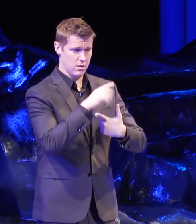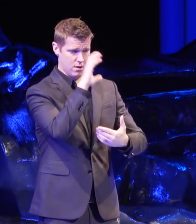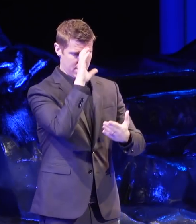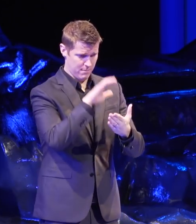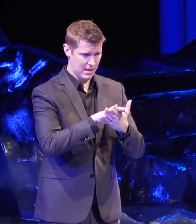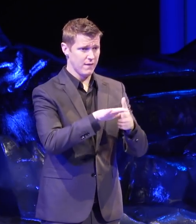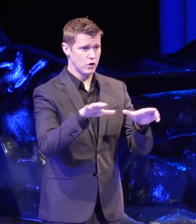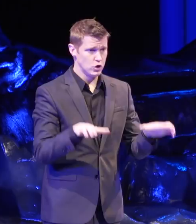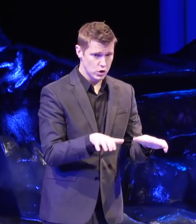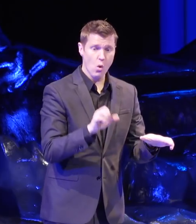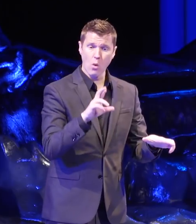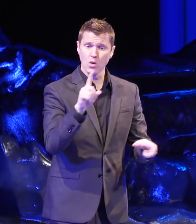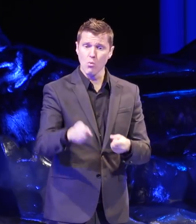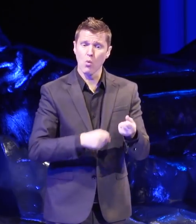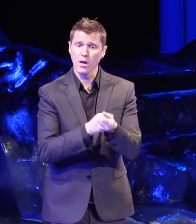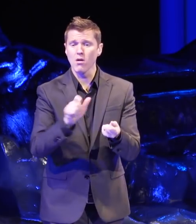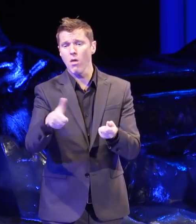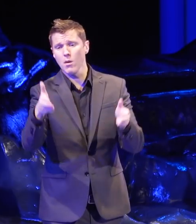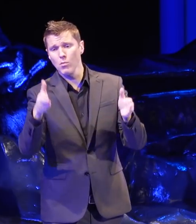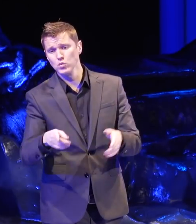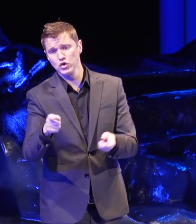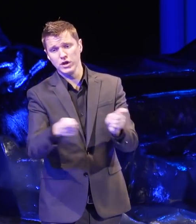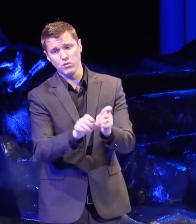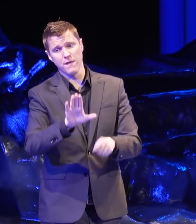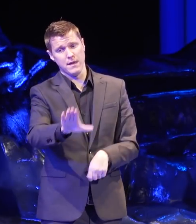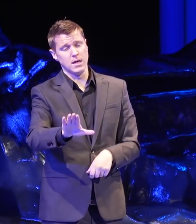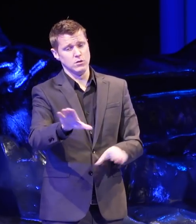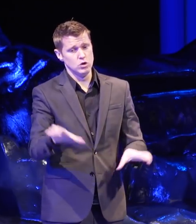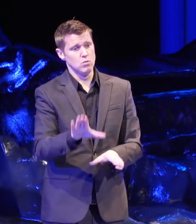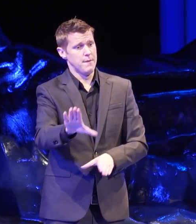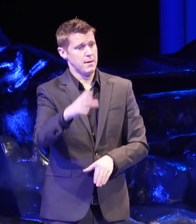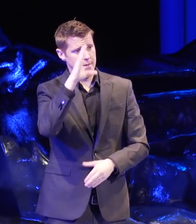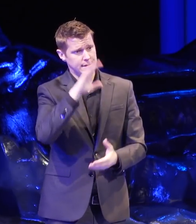or supporting someone else to change what they believe and do.